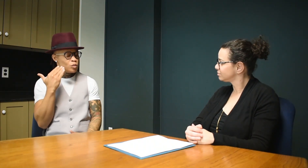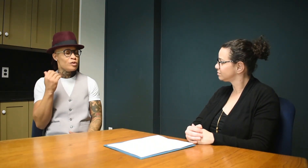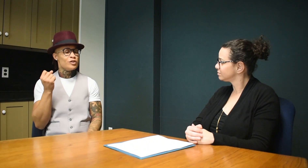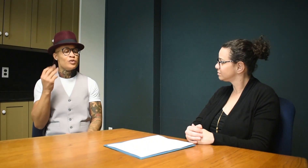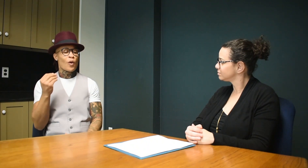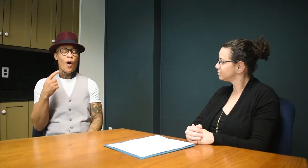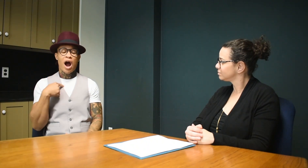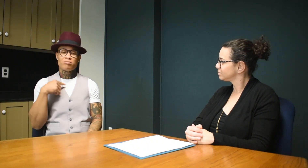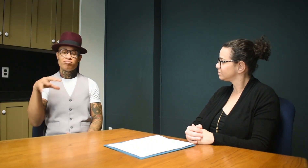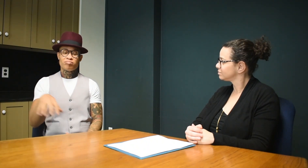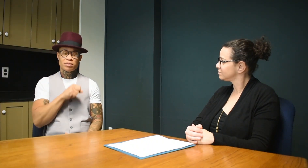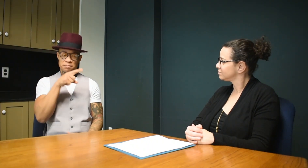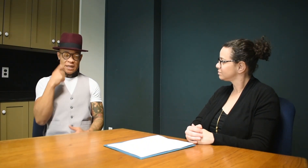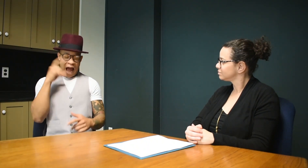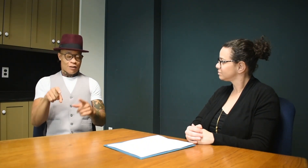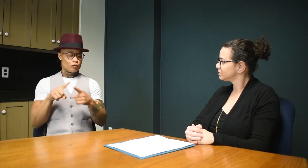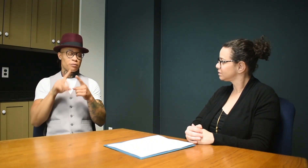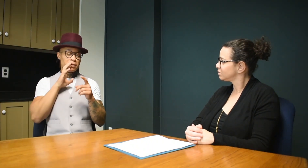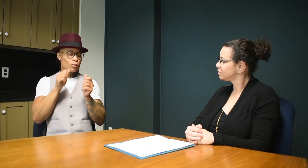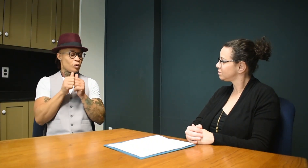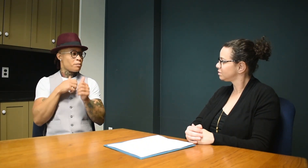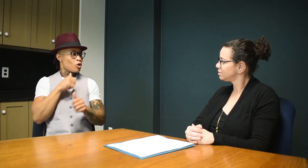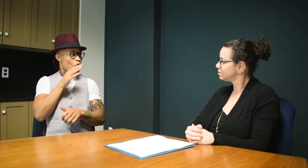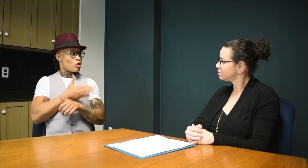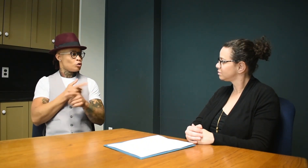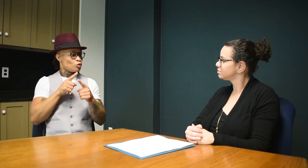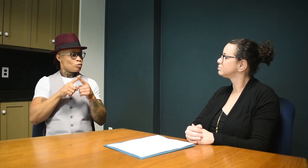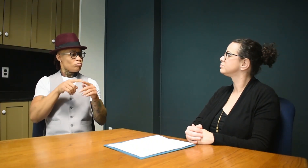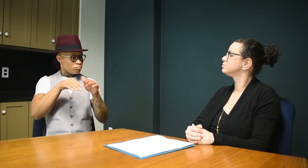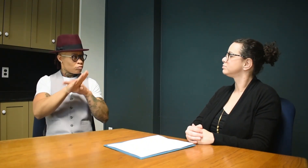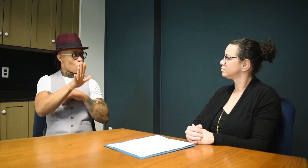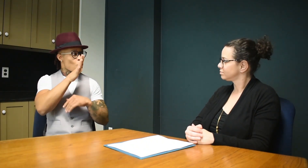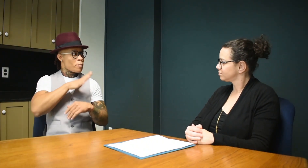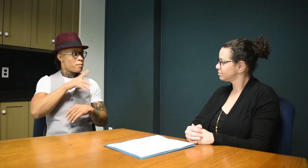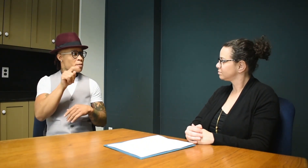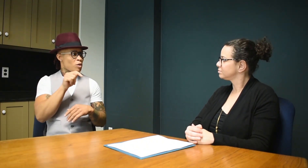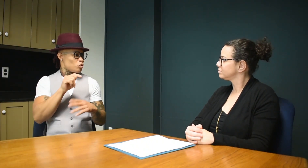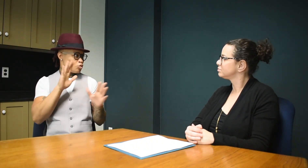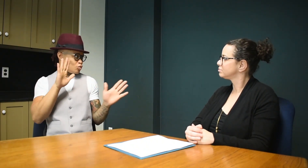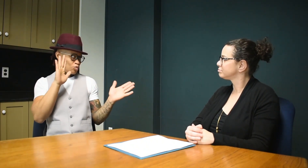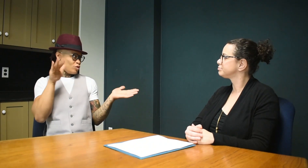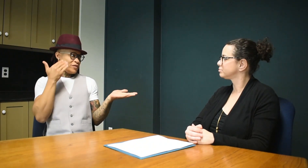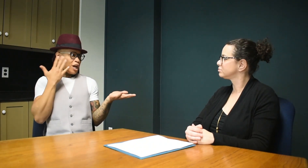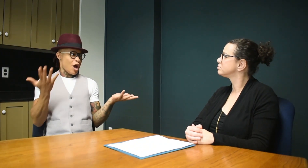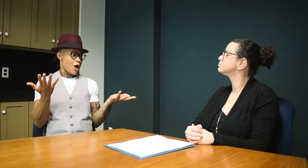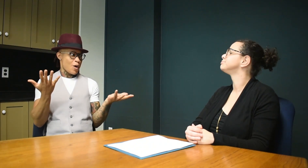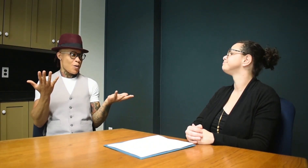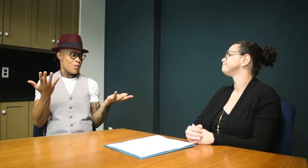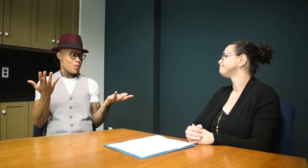When we're out I go inside the women's restroom with my girls. Because you never know.